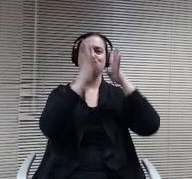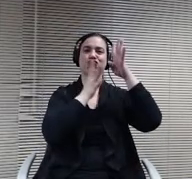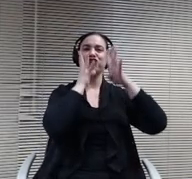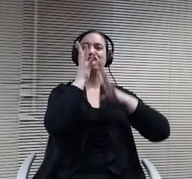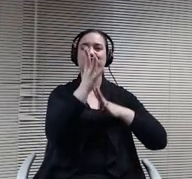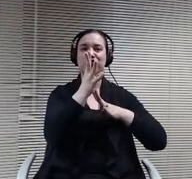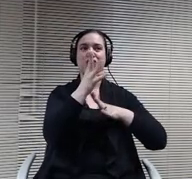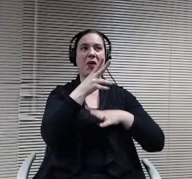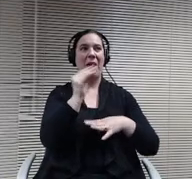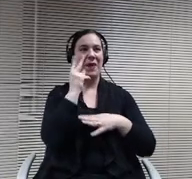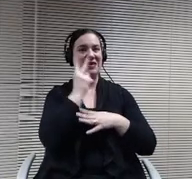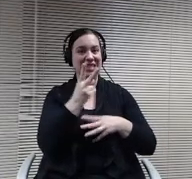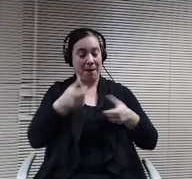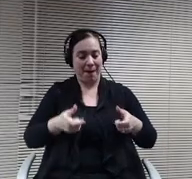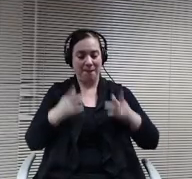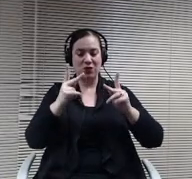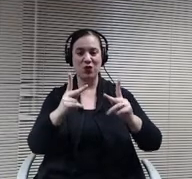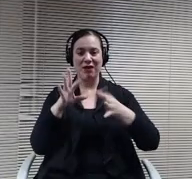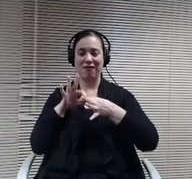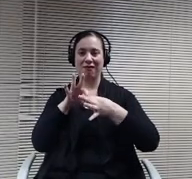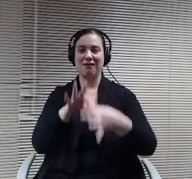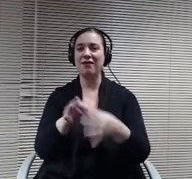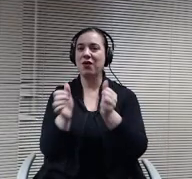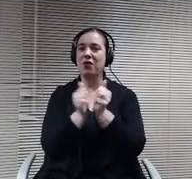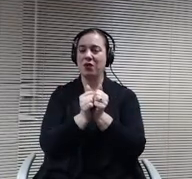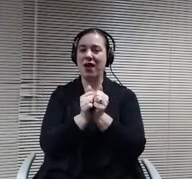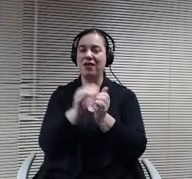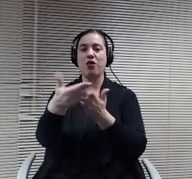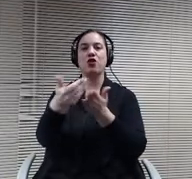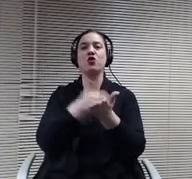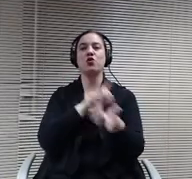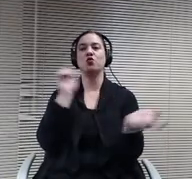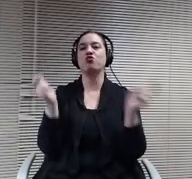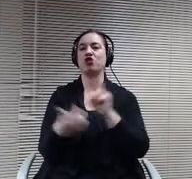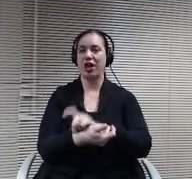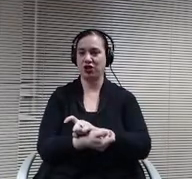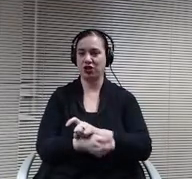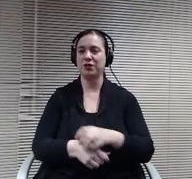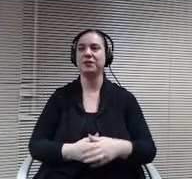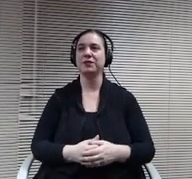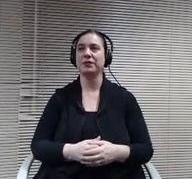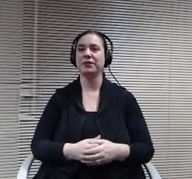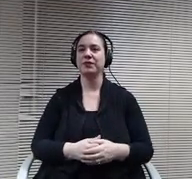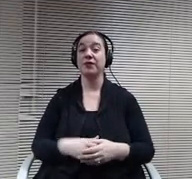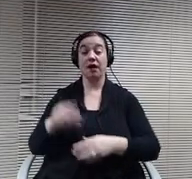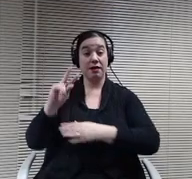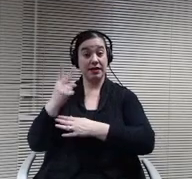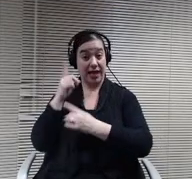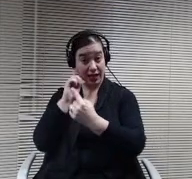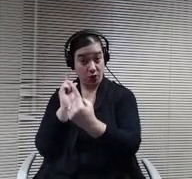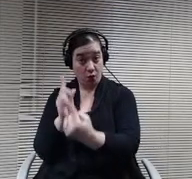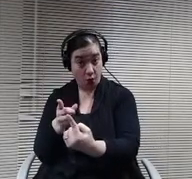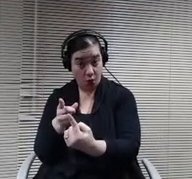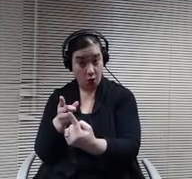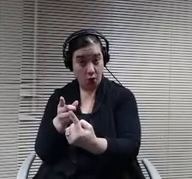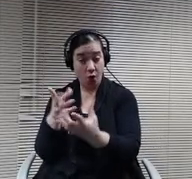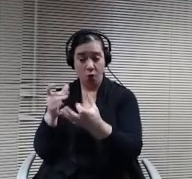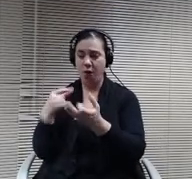opportunities that come with with this new change. Go to is another one that I wanted to talk about tonight and